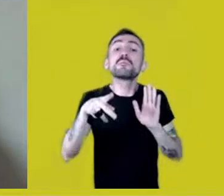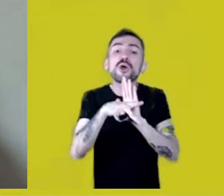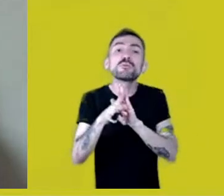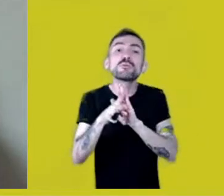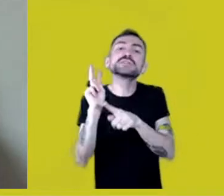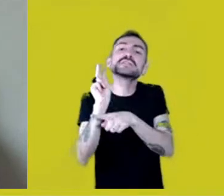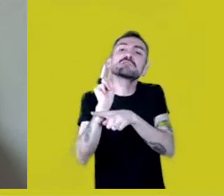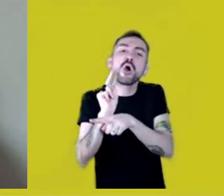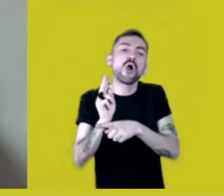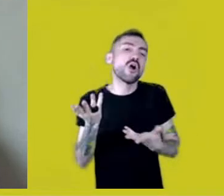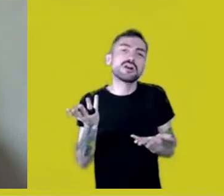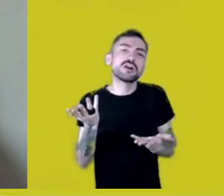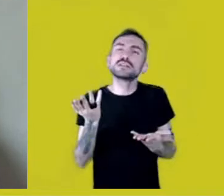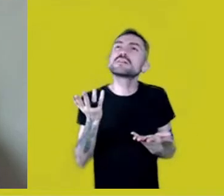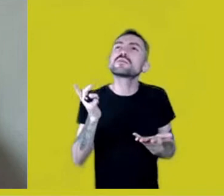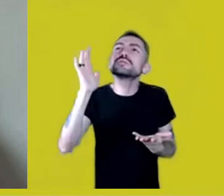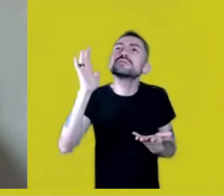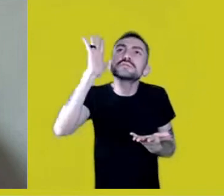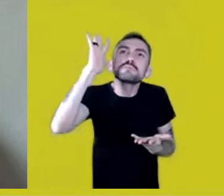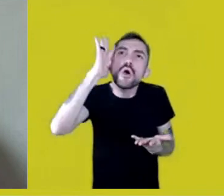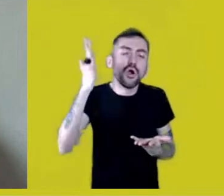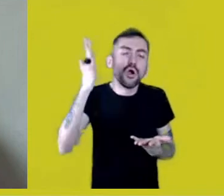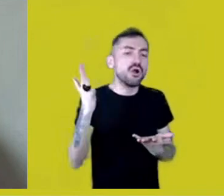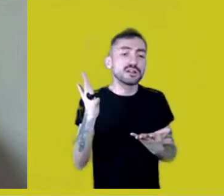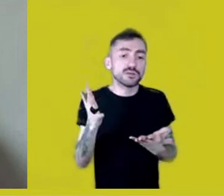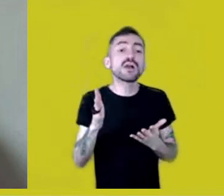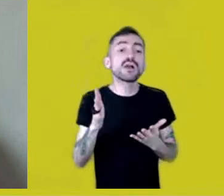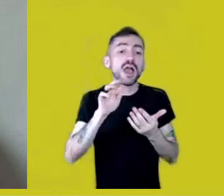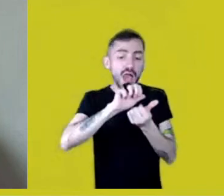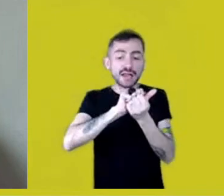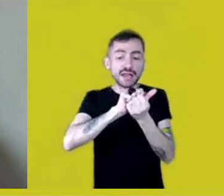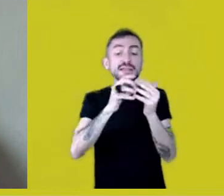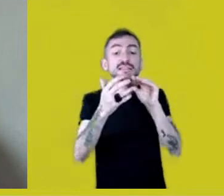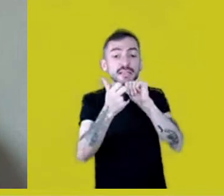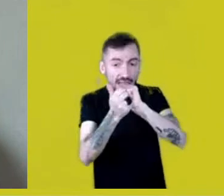and when we say handcraft, it’s a much more material field.